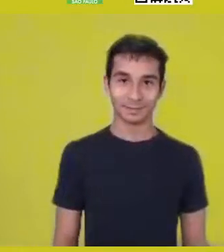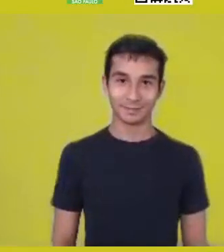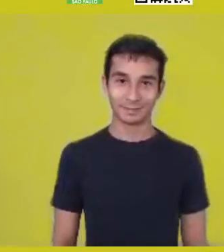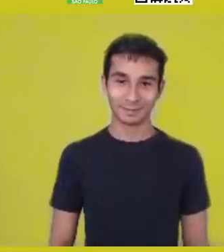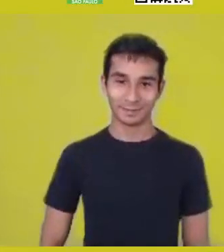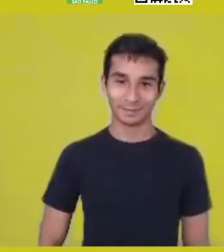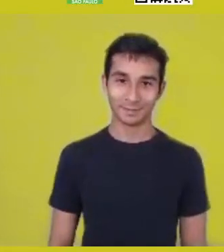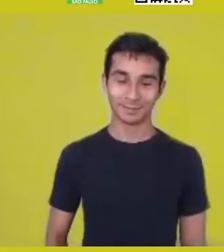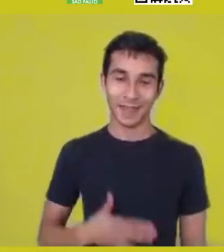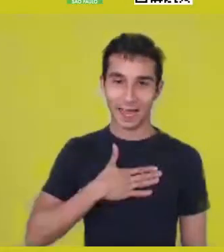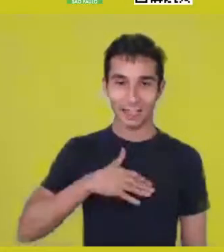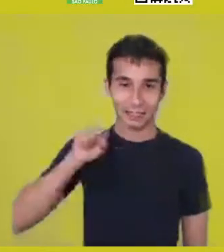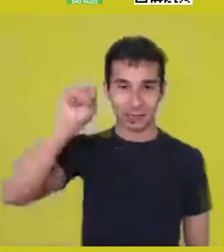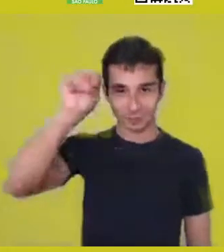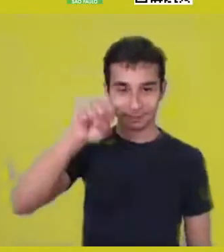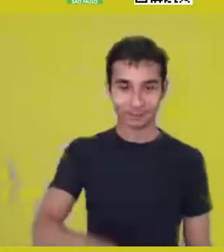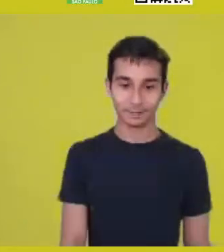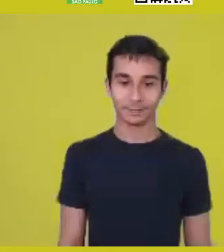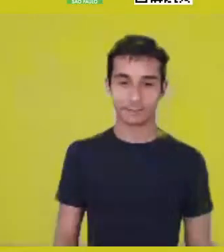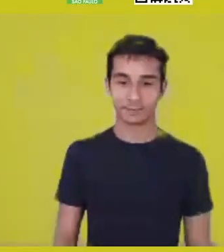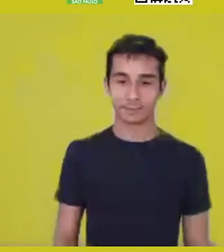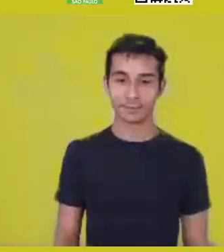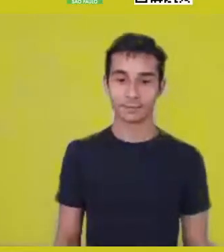Ashe. Tiga?